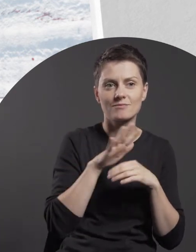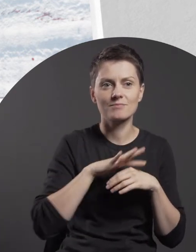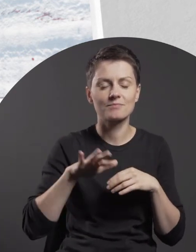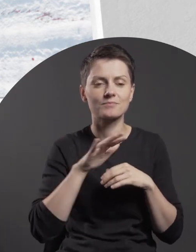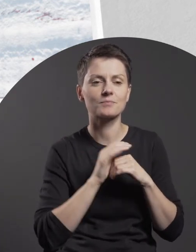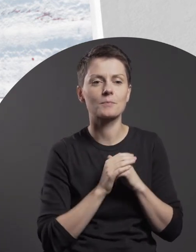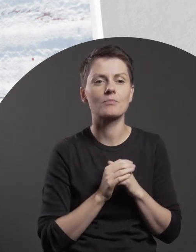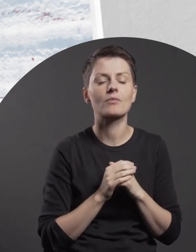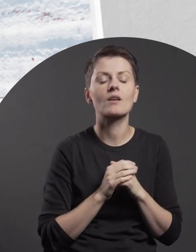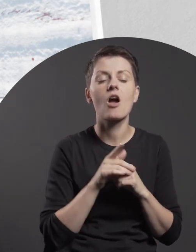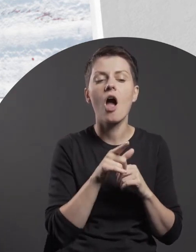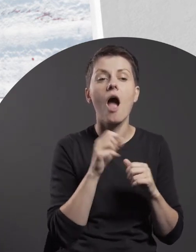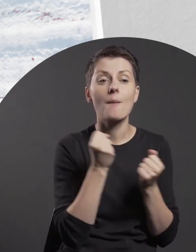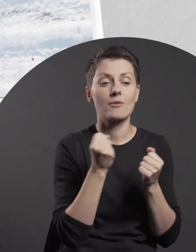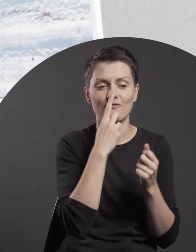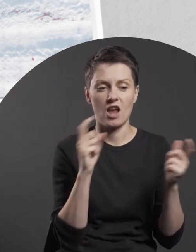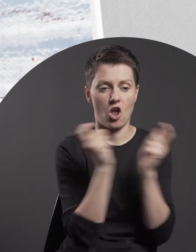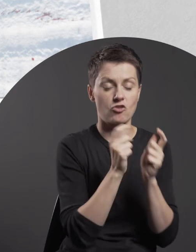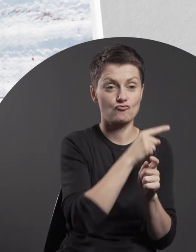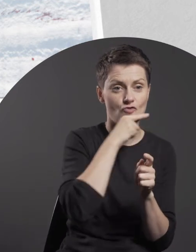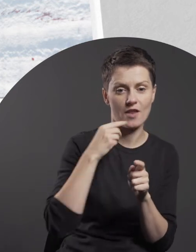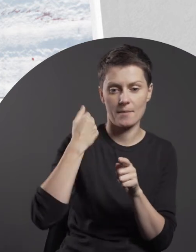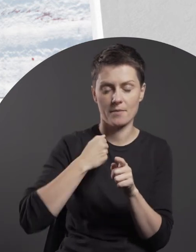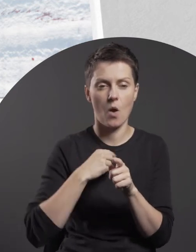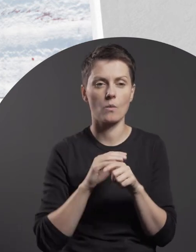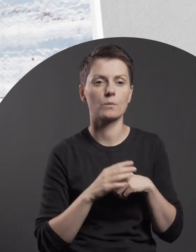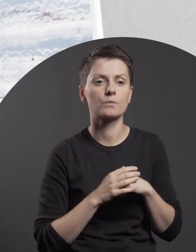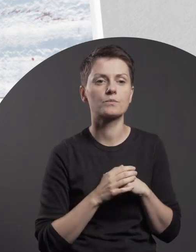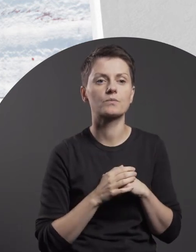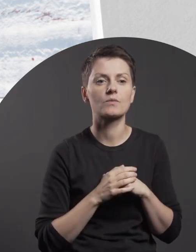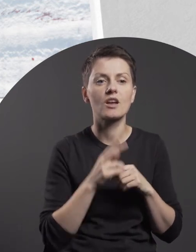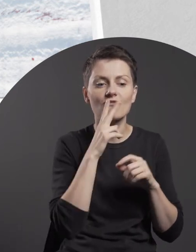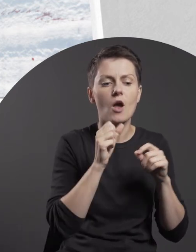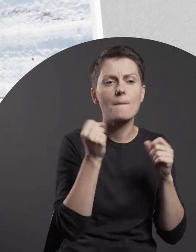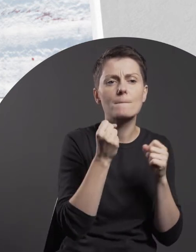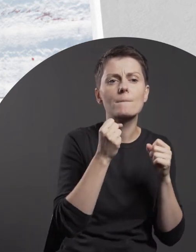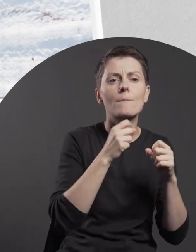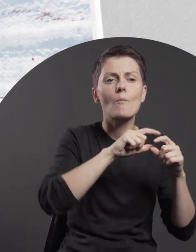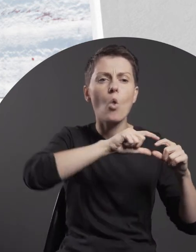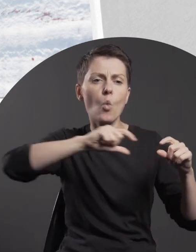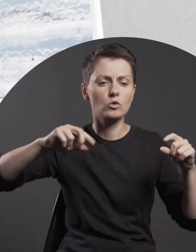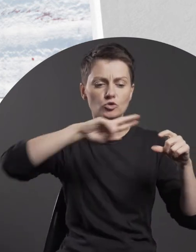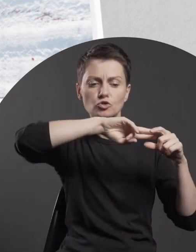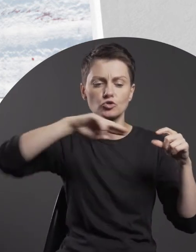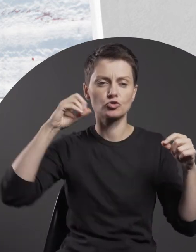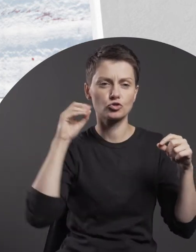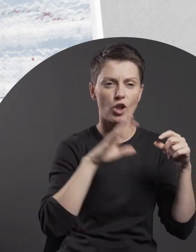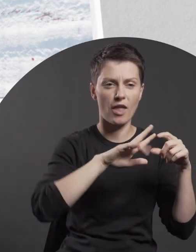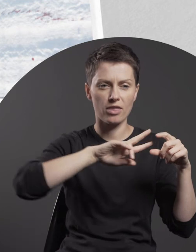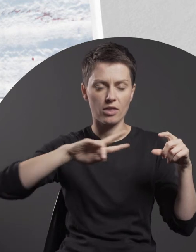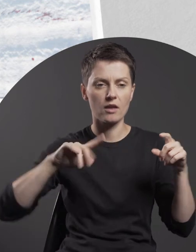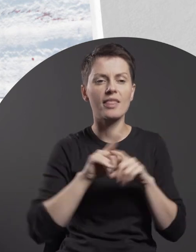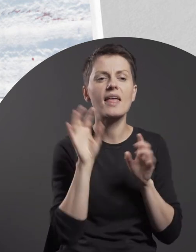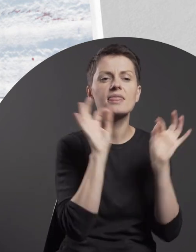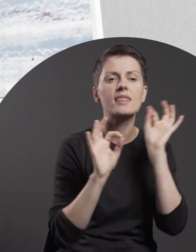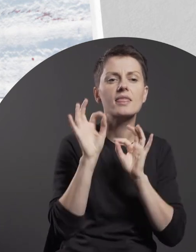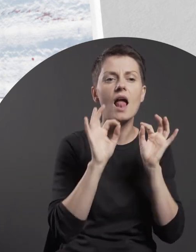to the whiteness of snow covered at random with car tyre tracks or elongated shadows.